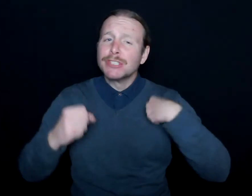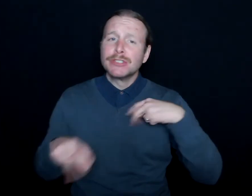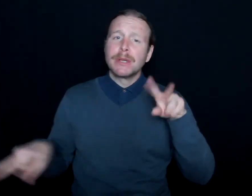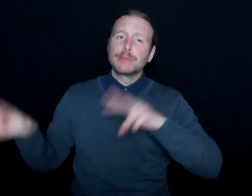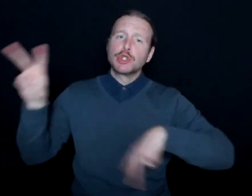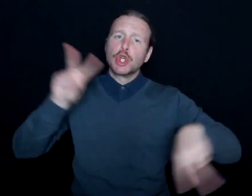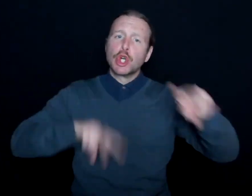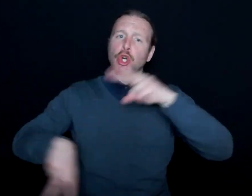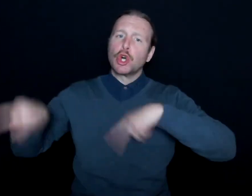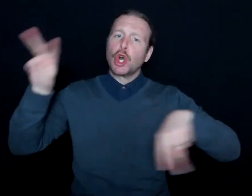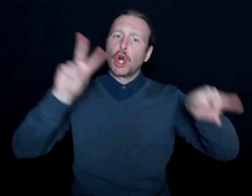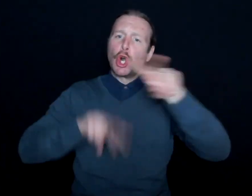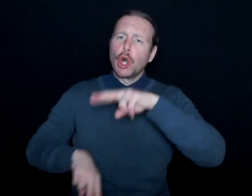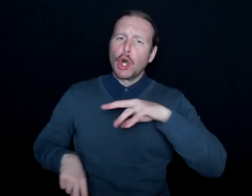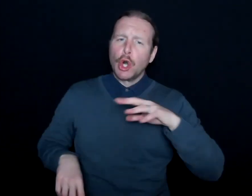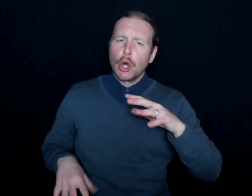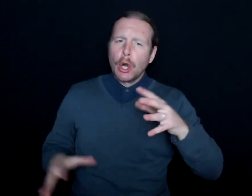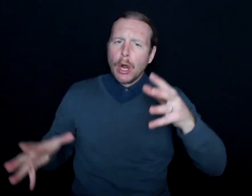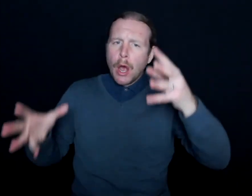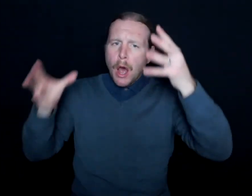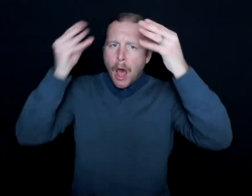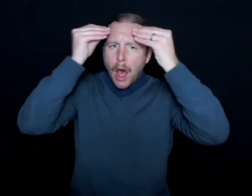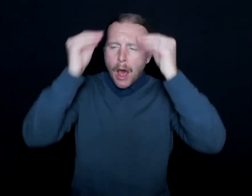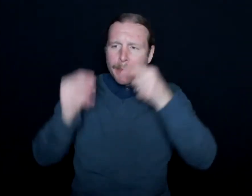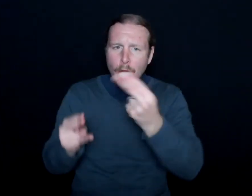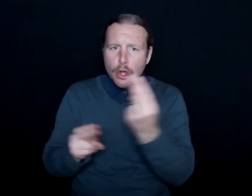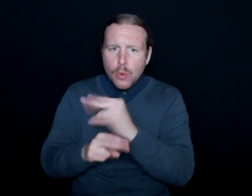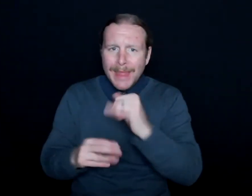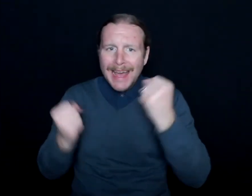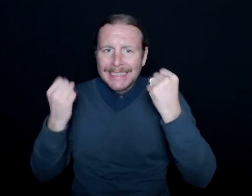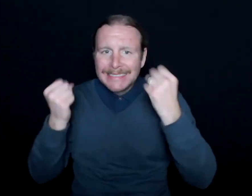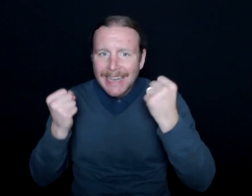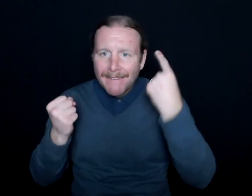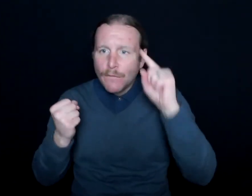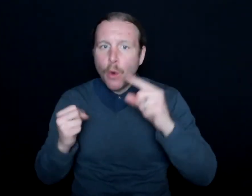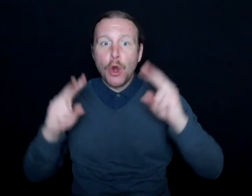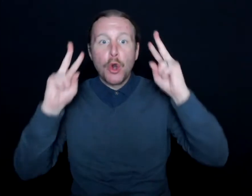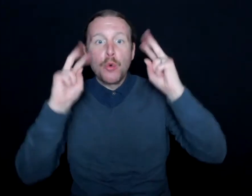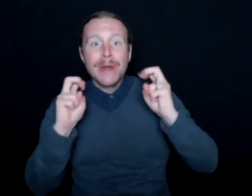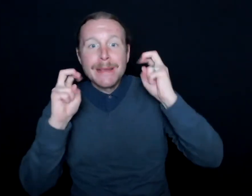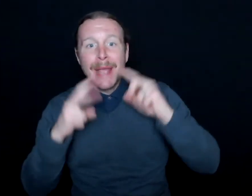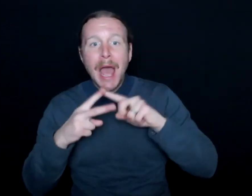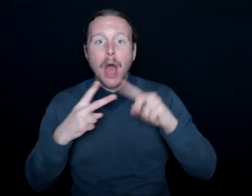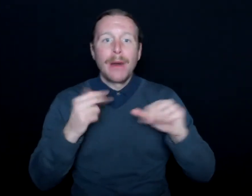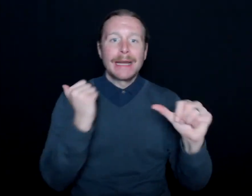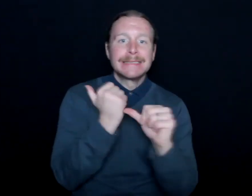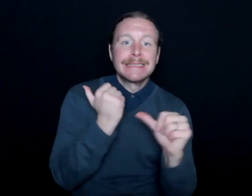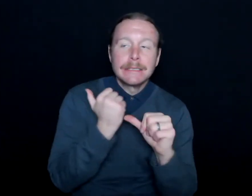and just grasping at like, oh, they use that sign for rebound or assist, and being like, OK.